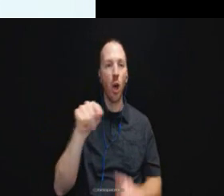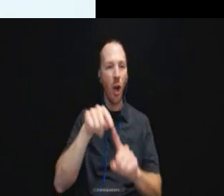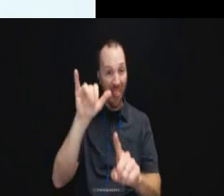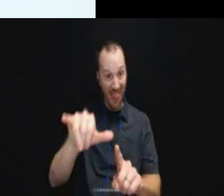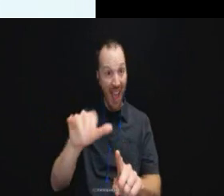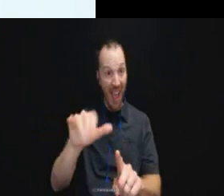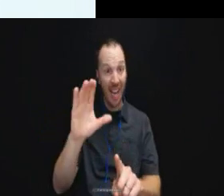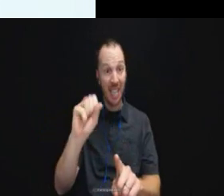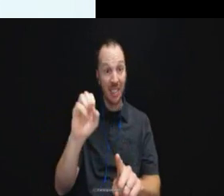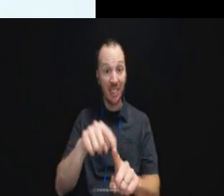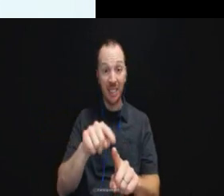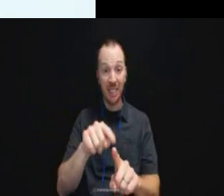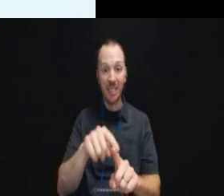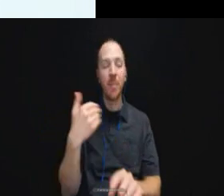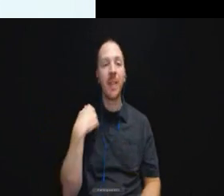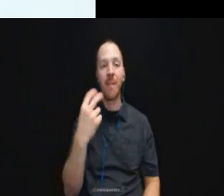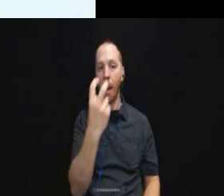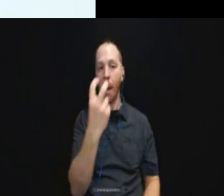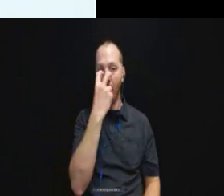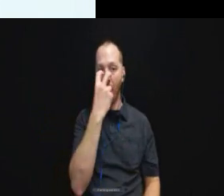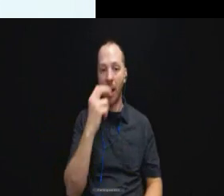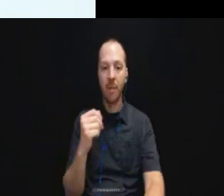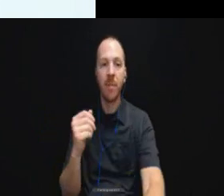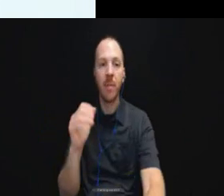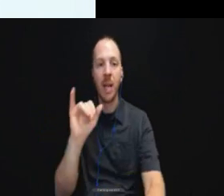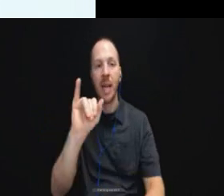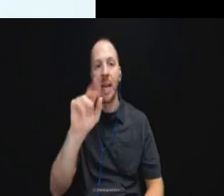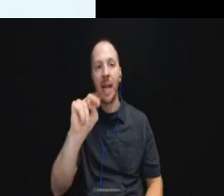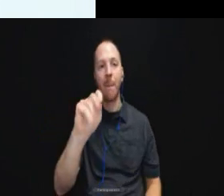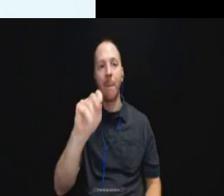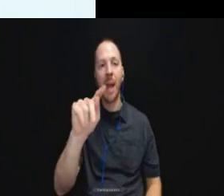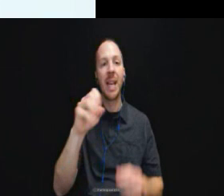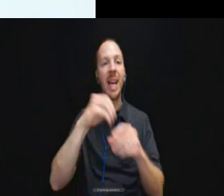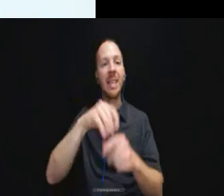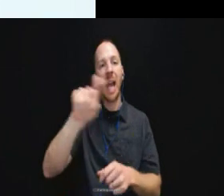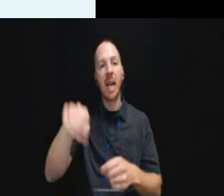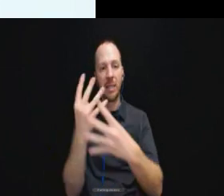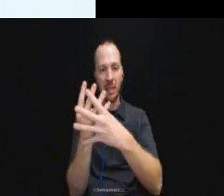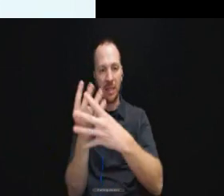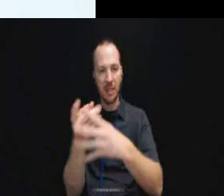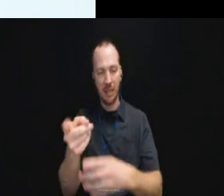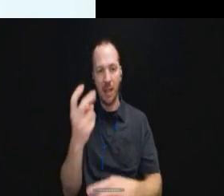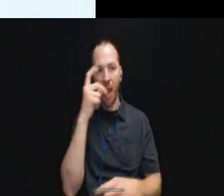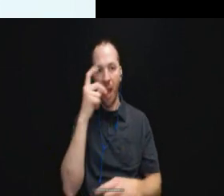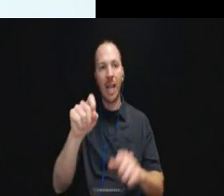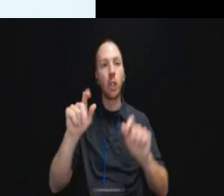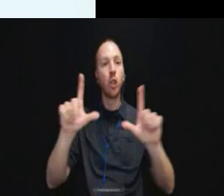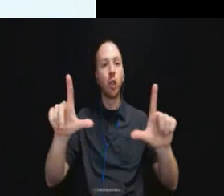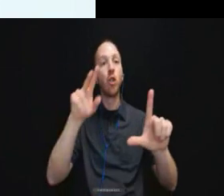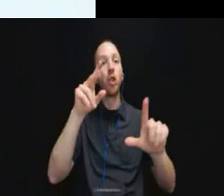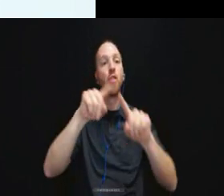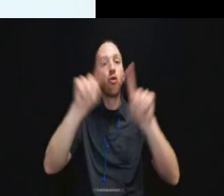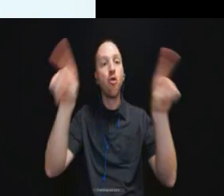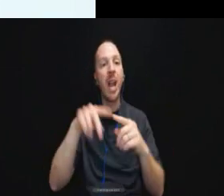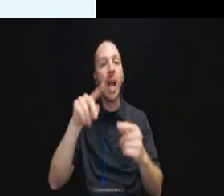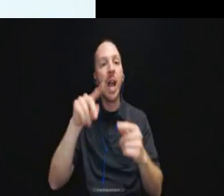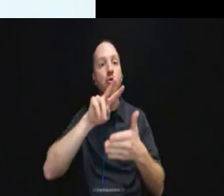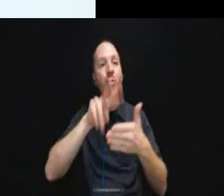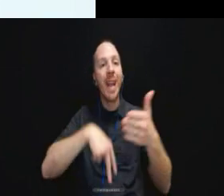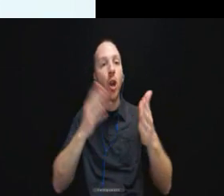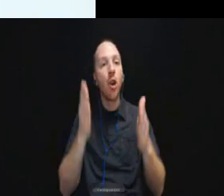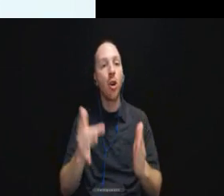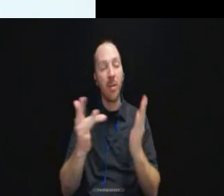There was a blind inmate in Texas who requested screen reading software and also Braille and